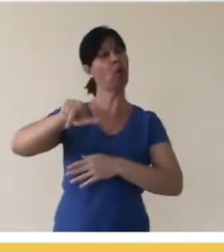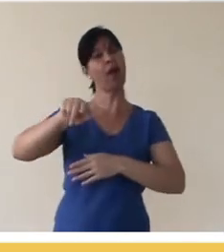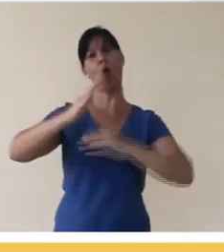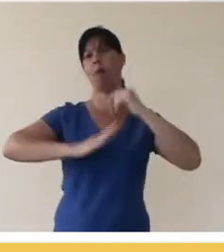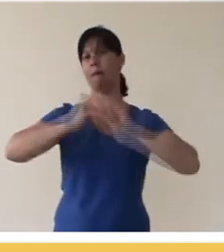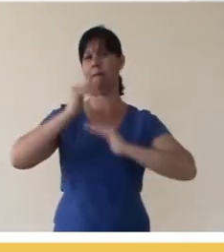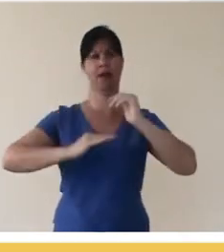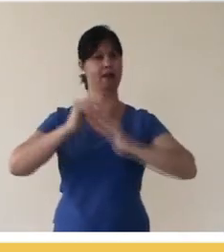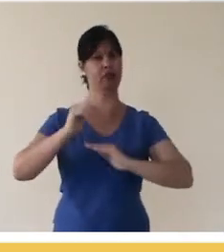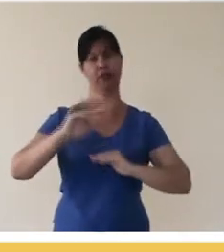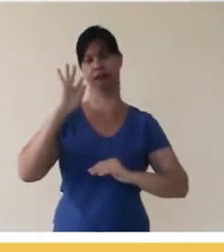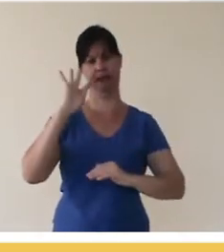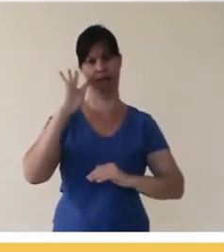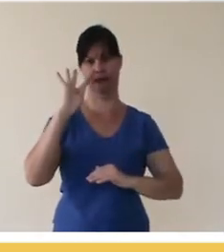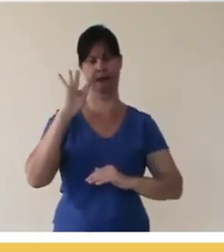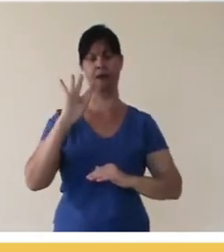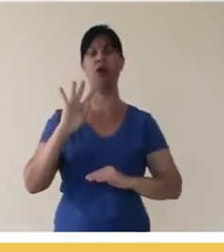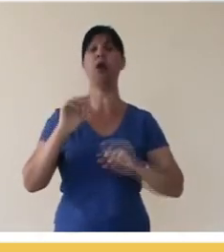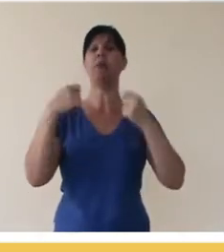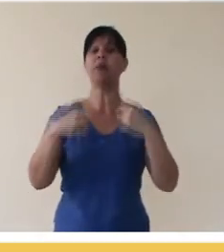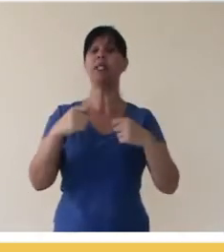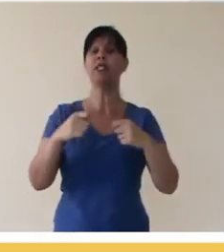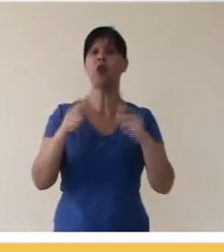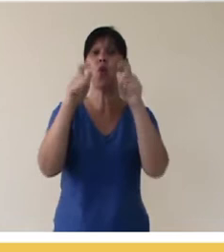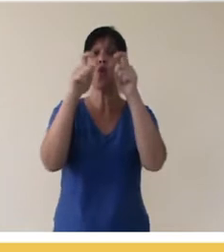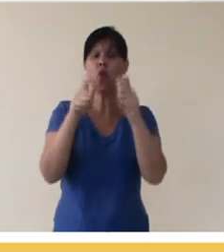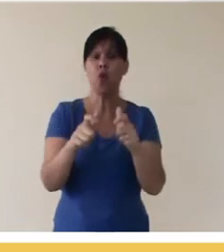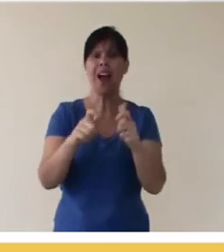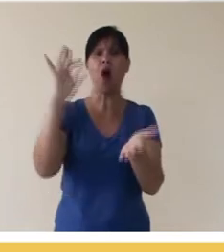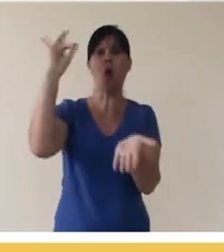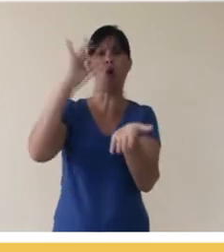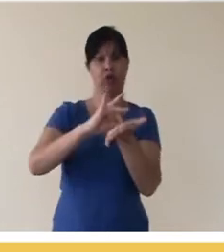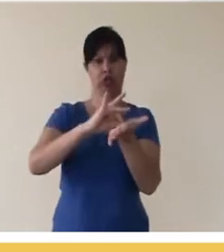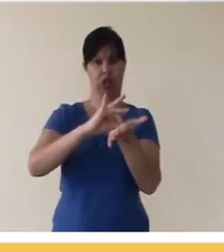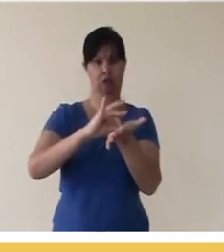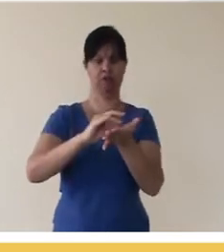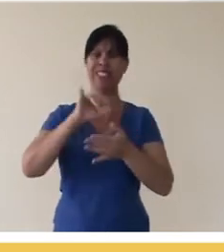and this is not a good practice, you always want to put the source to the original place